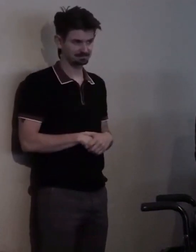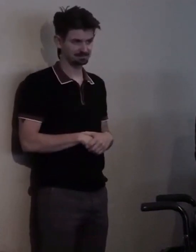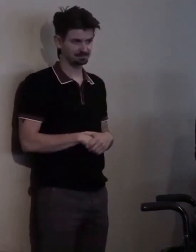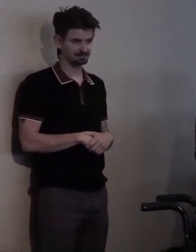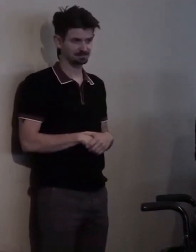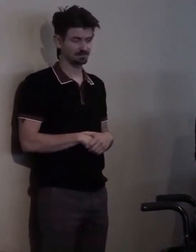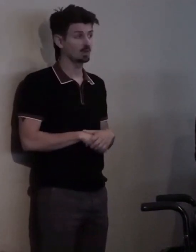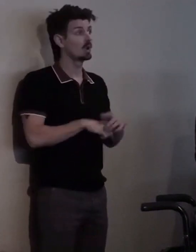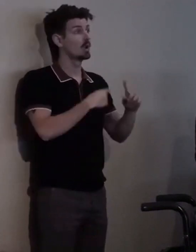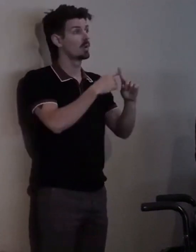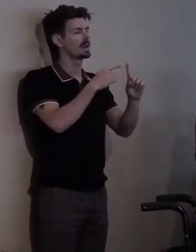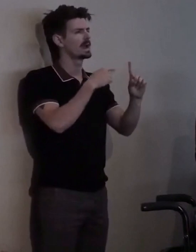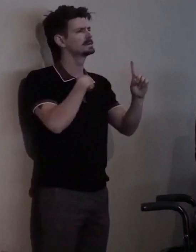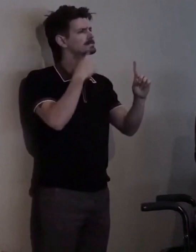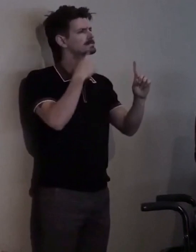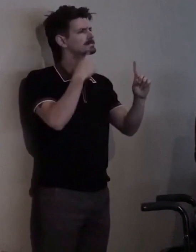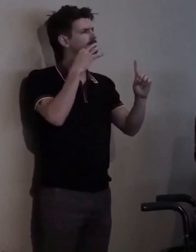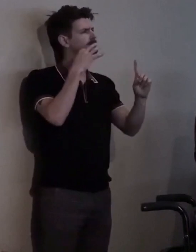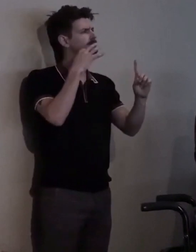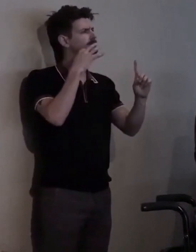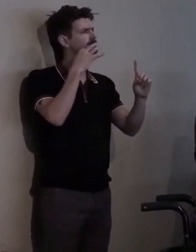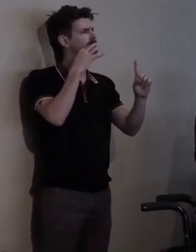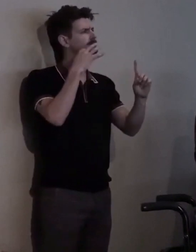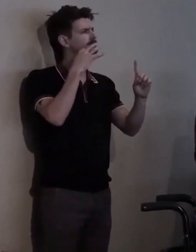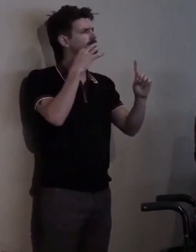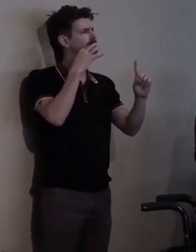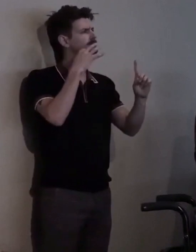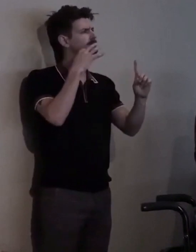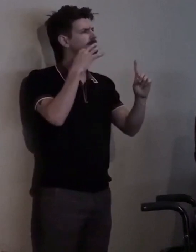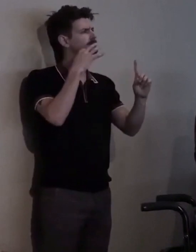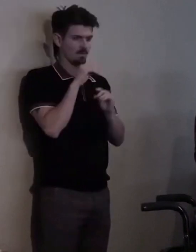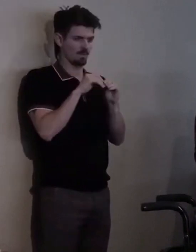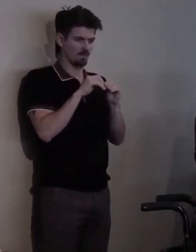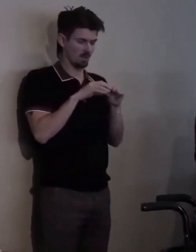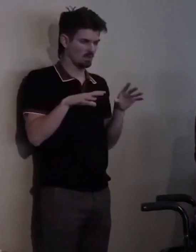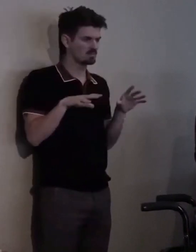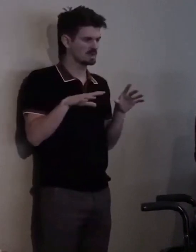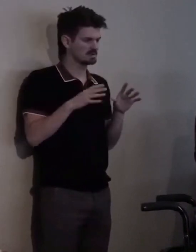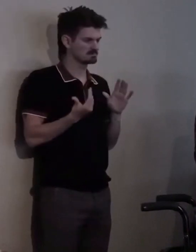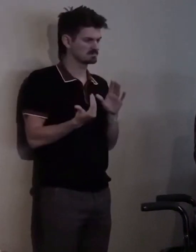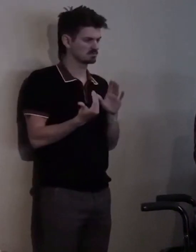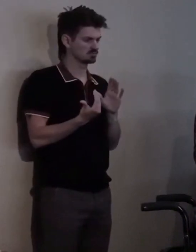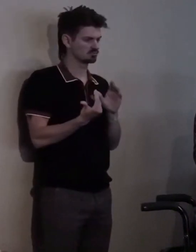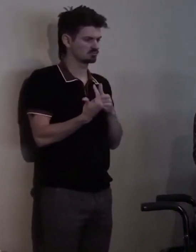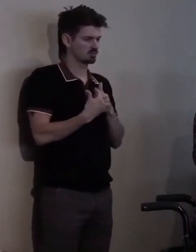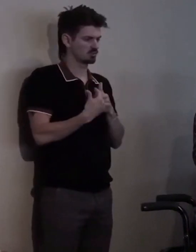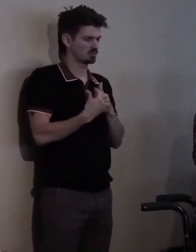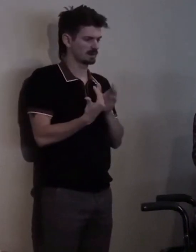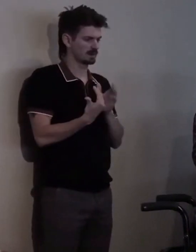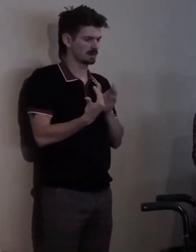it was because my career path had hit a wall and I had to move back home.